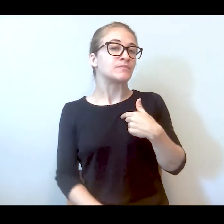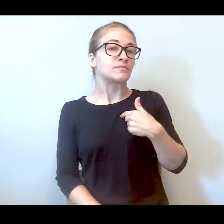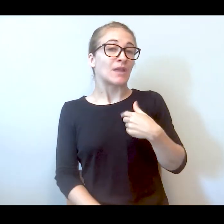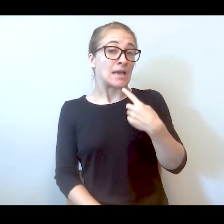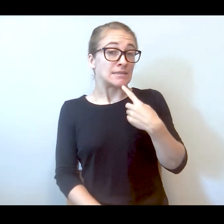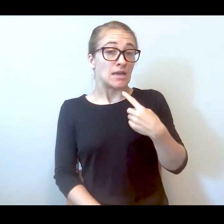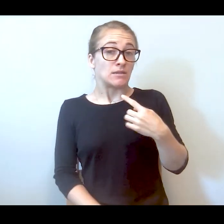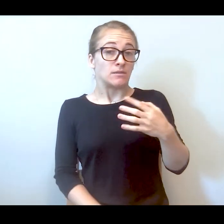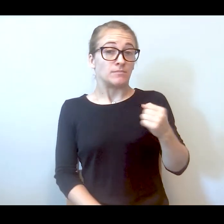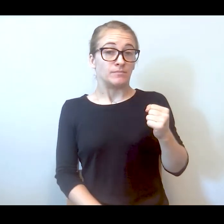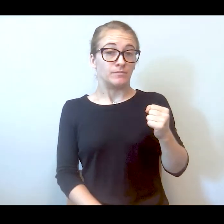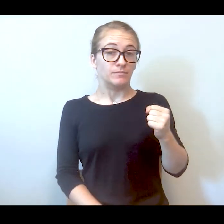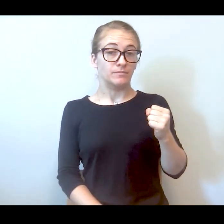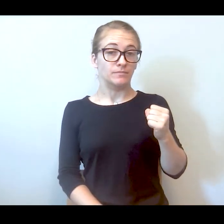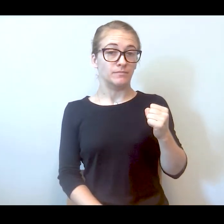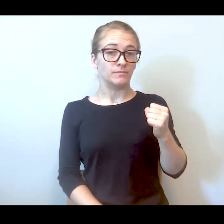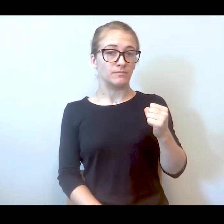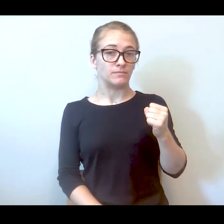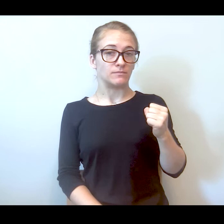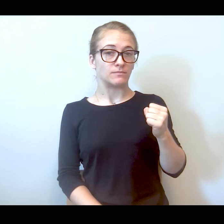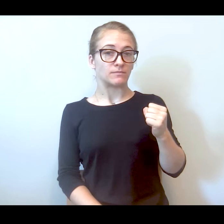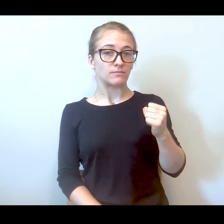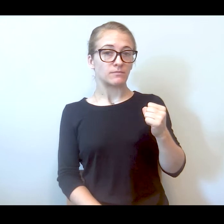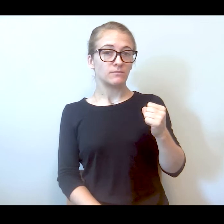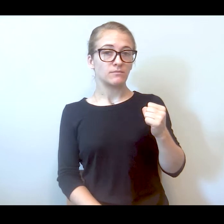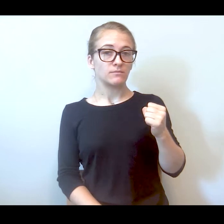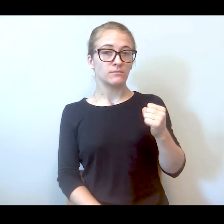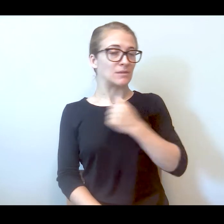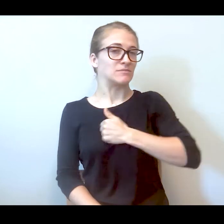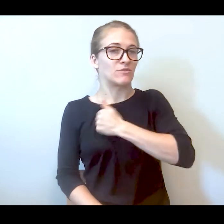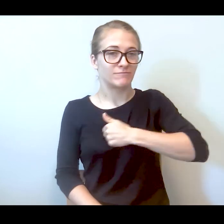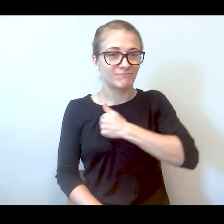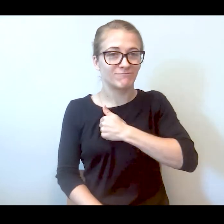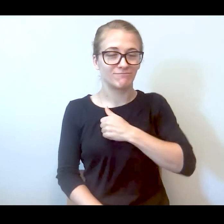them -- I'm sorry -- so I said to them I don't want